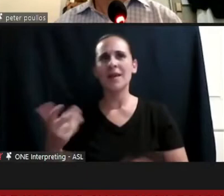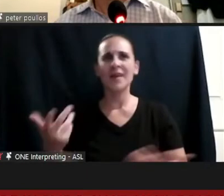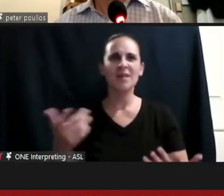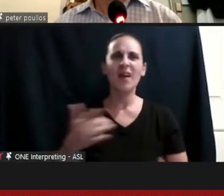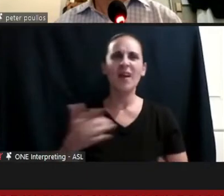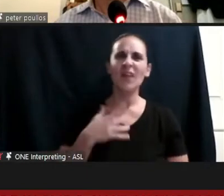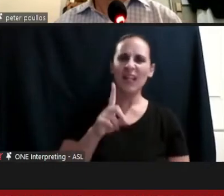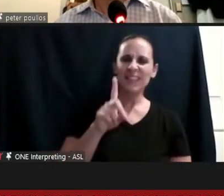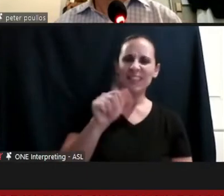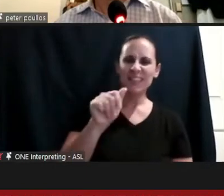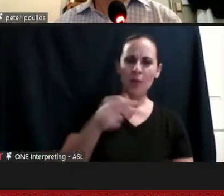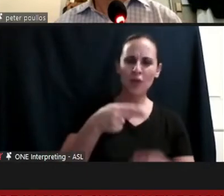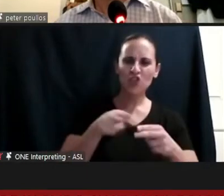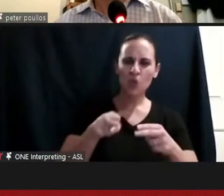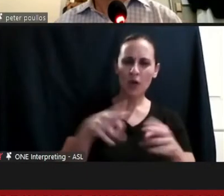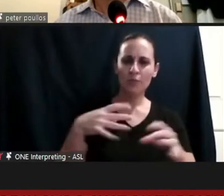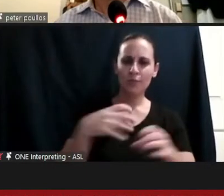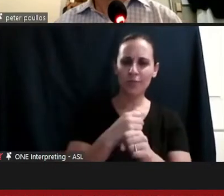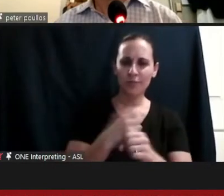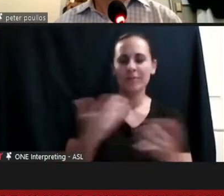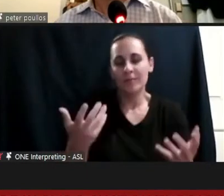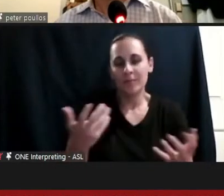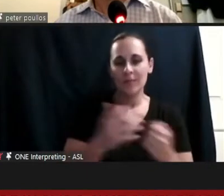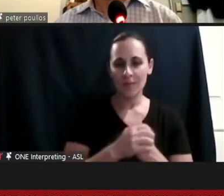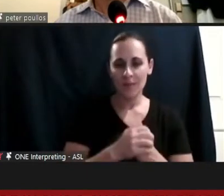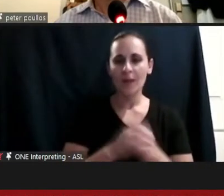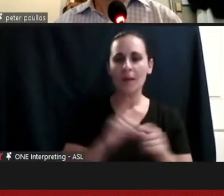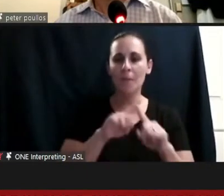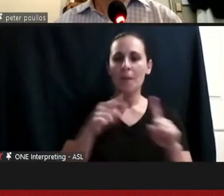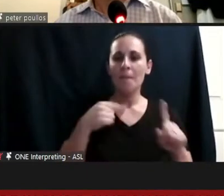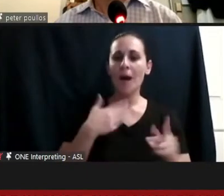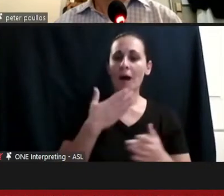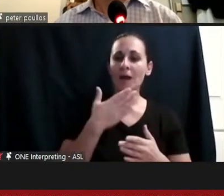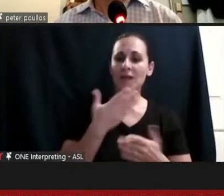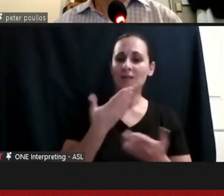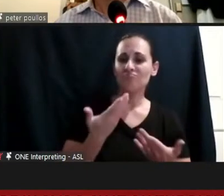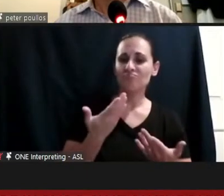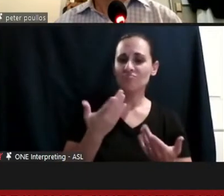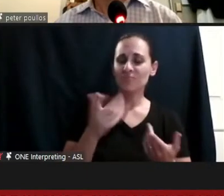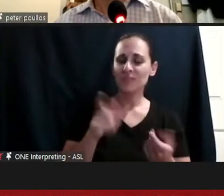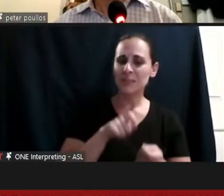in my own particular niche of neuro- diversity I don't particularly like the idea of us in